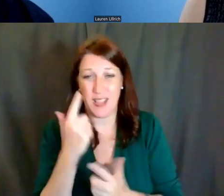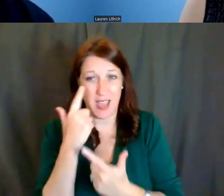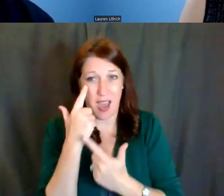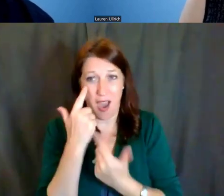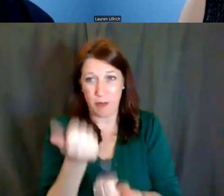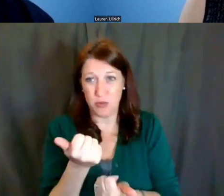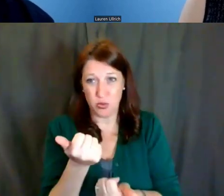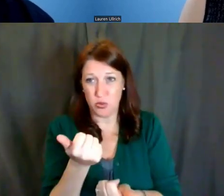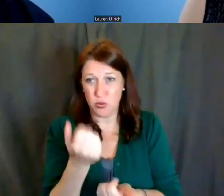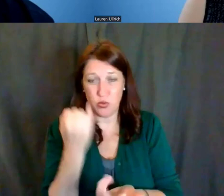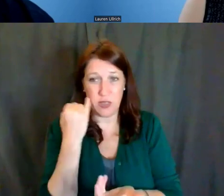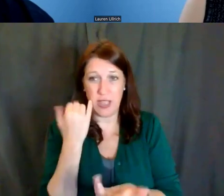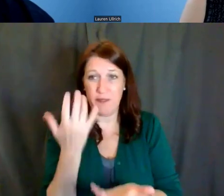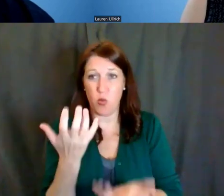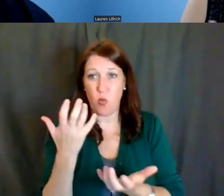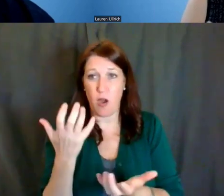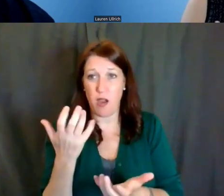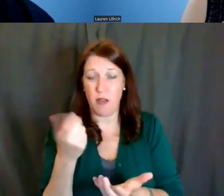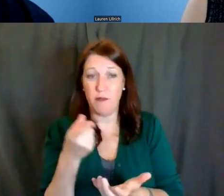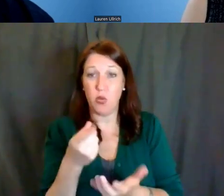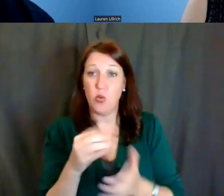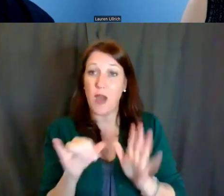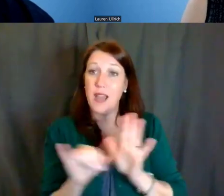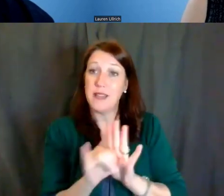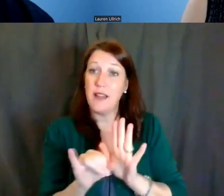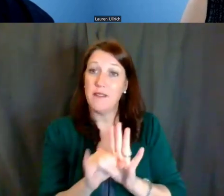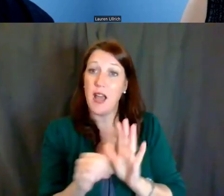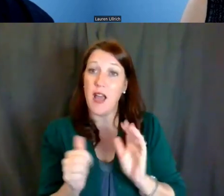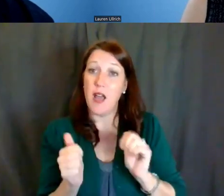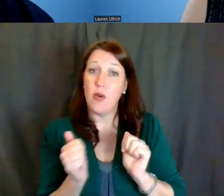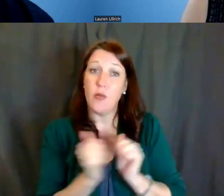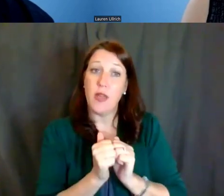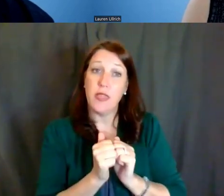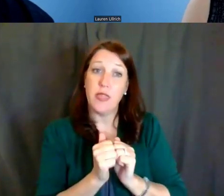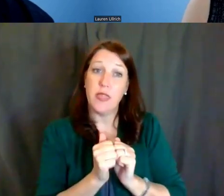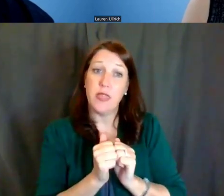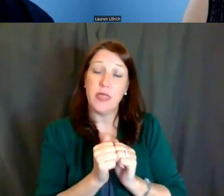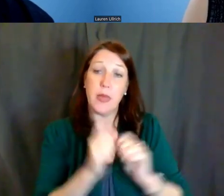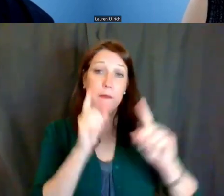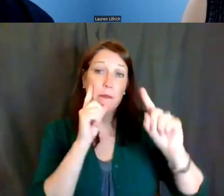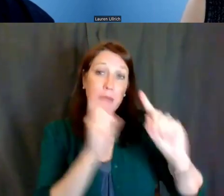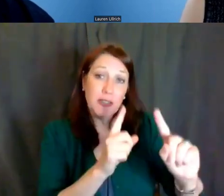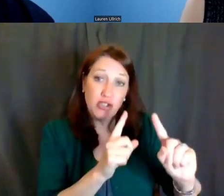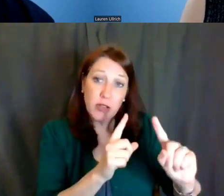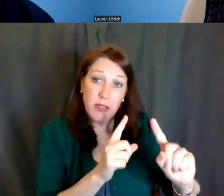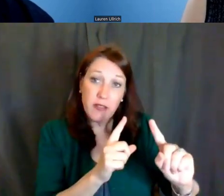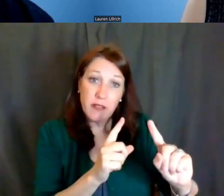if you identify with the mission of increasing diversity,